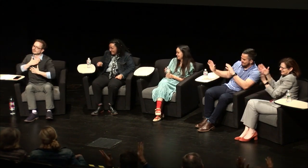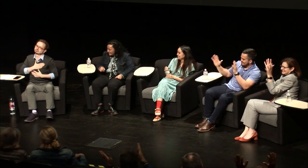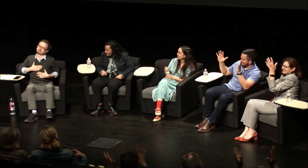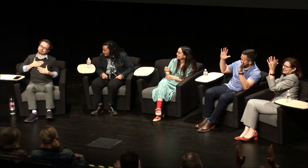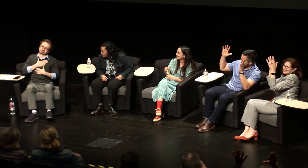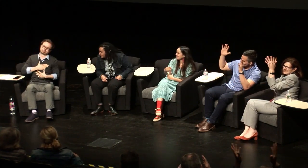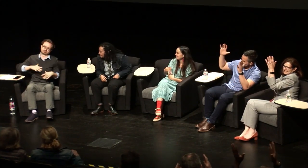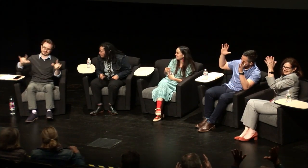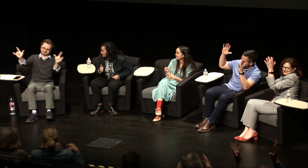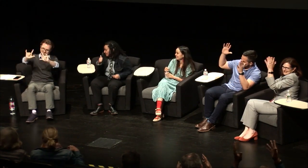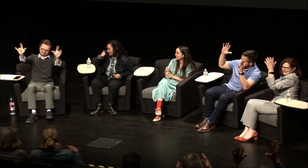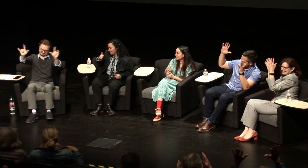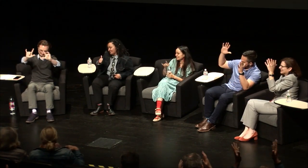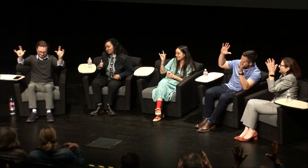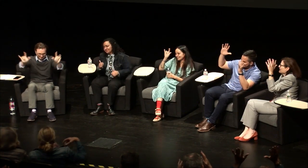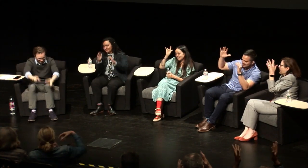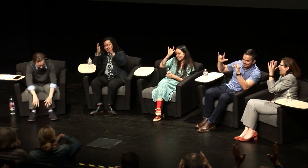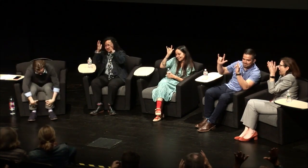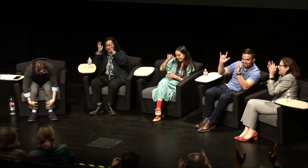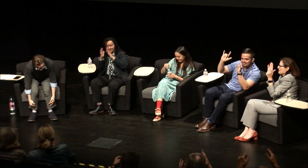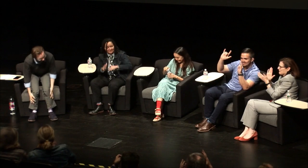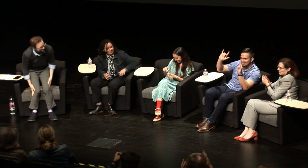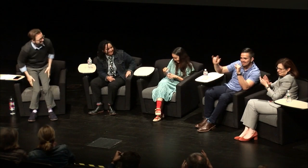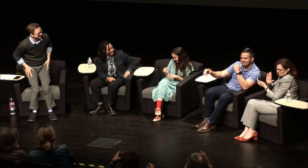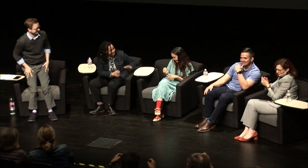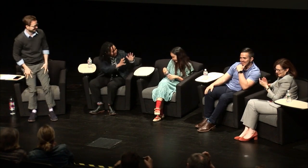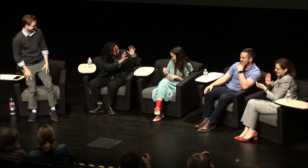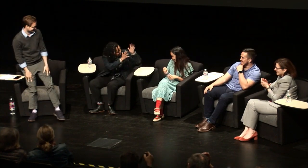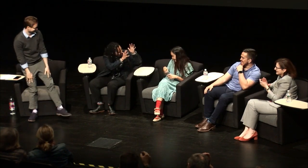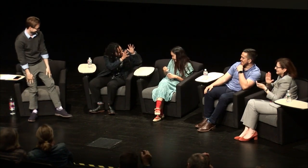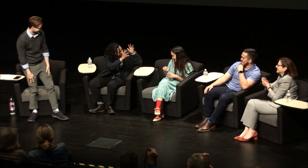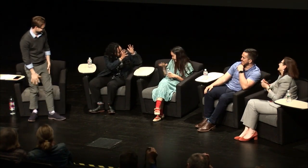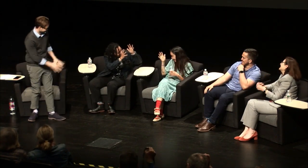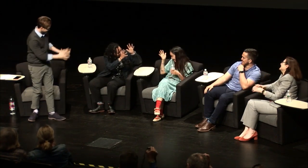out. We had such a good time with you all tonight. Take care.